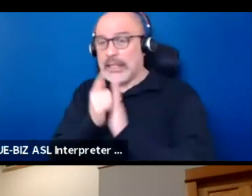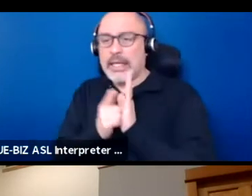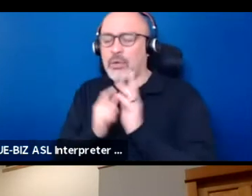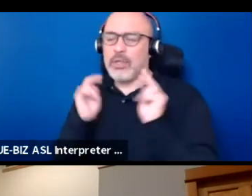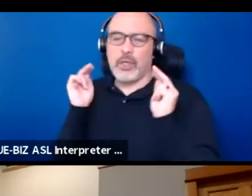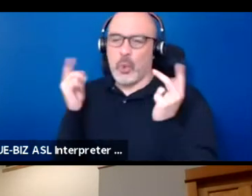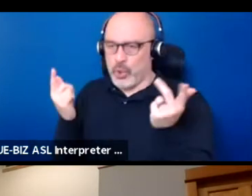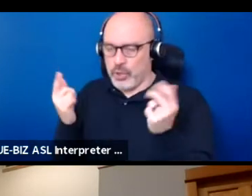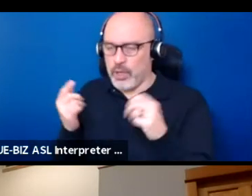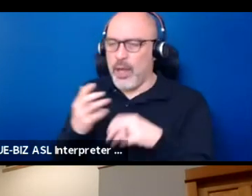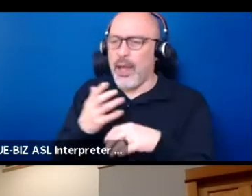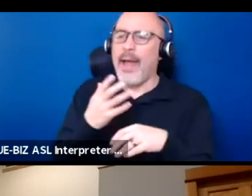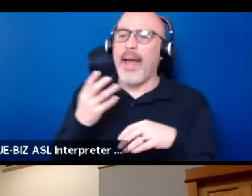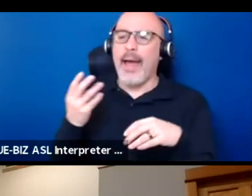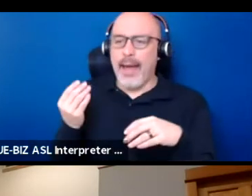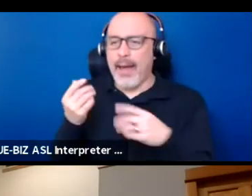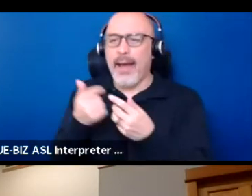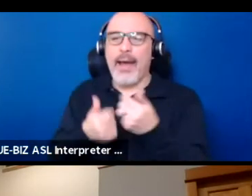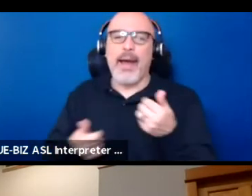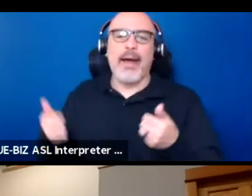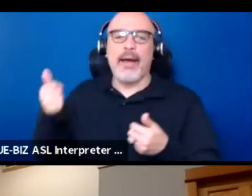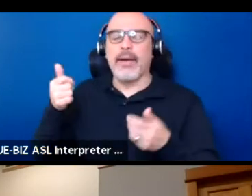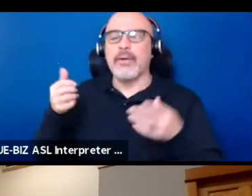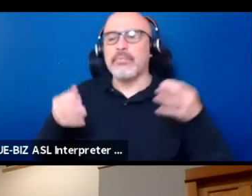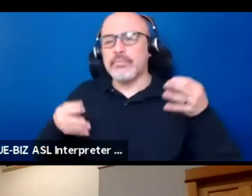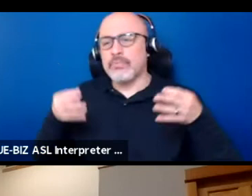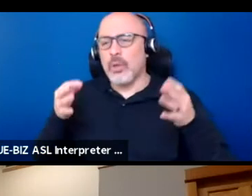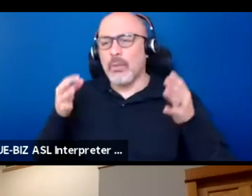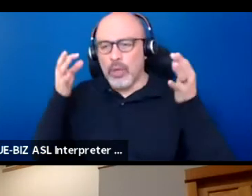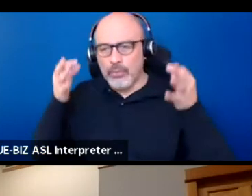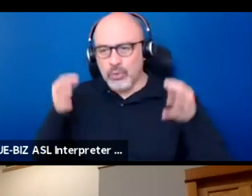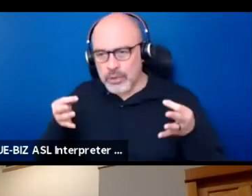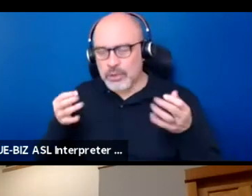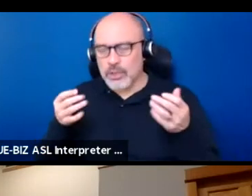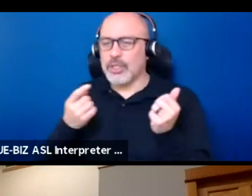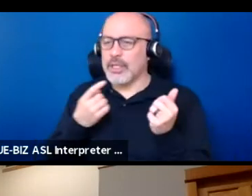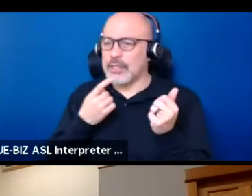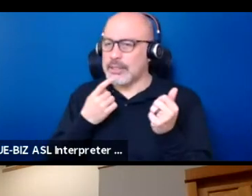But Supreme Court decisions came and said, you know, we have to keep it going.